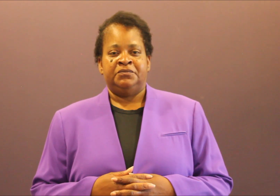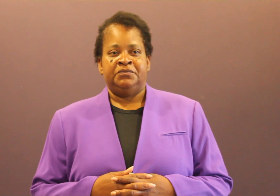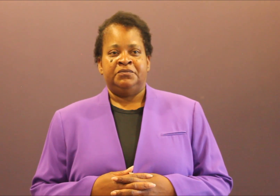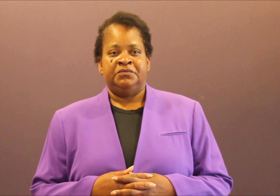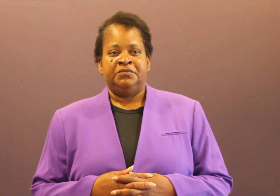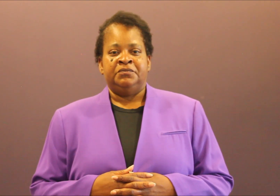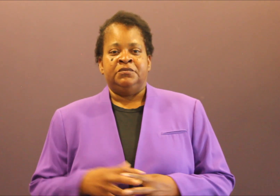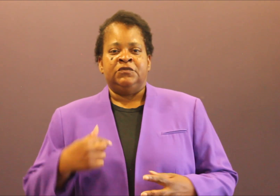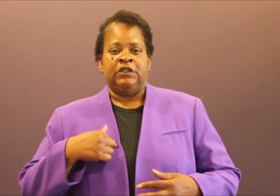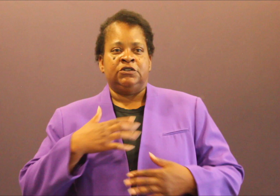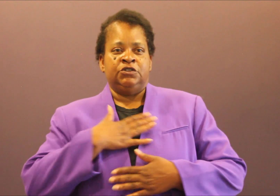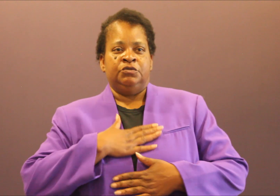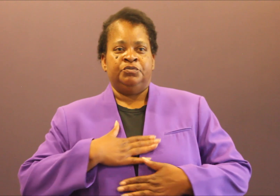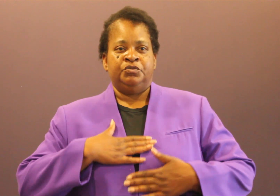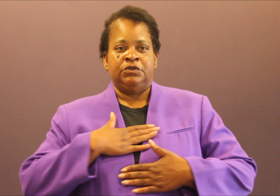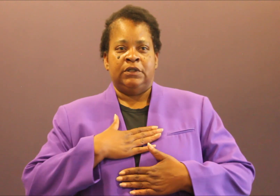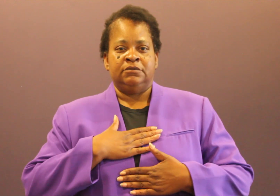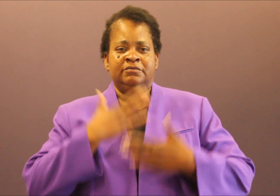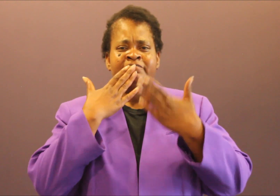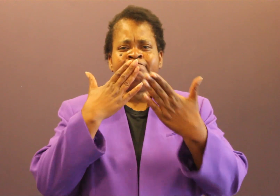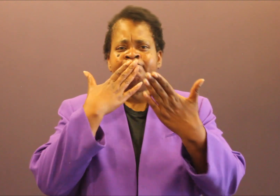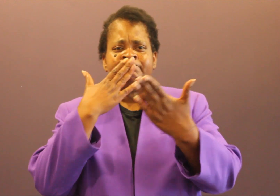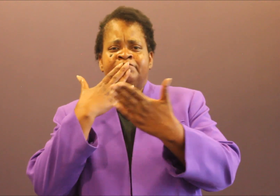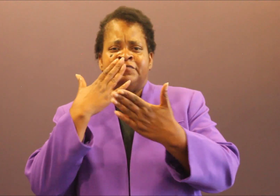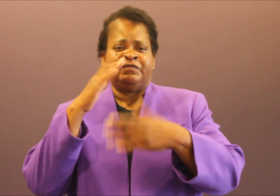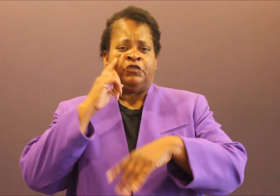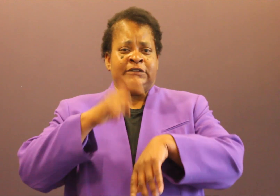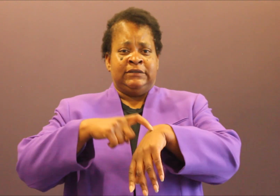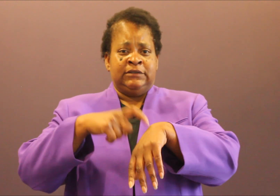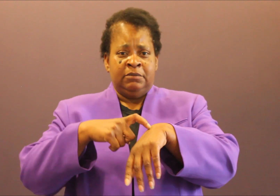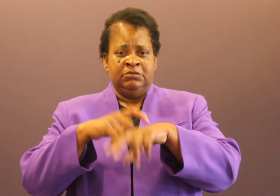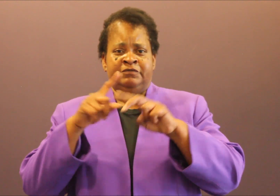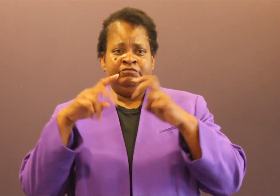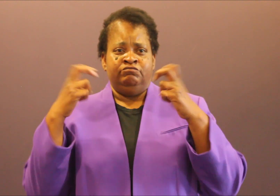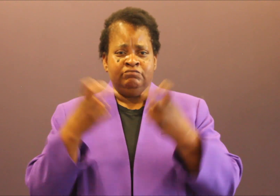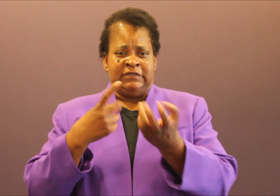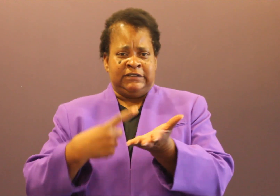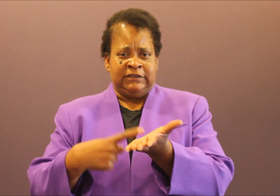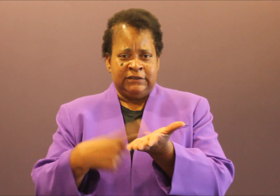I appreciate the opportunity that we get to at least discuss this. And just by the